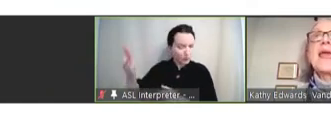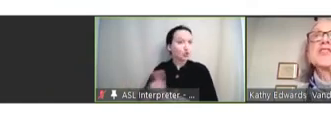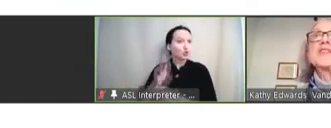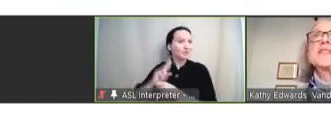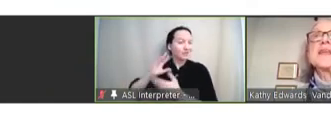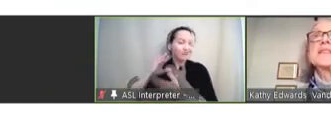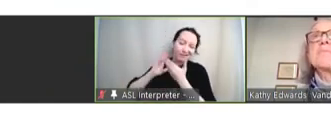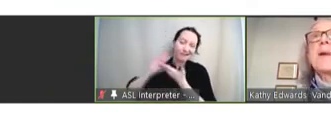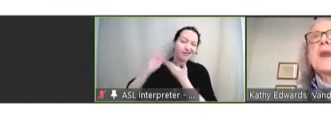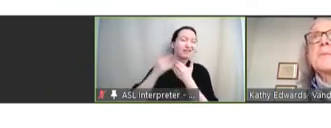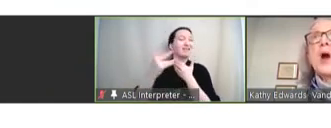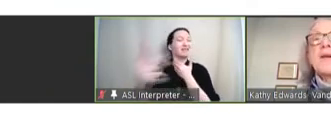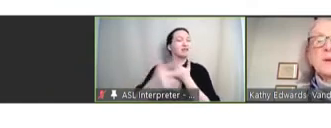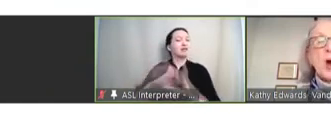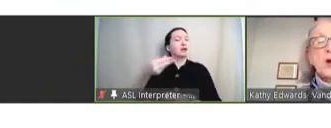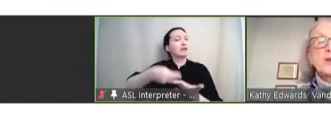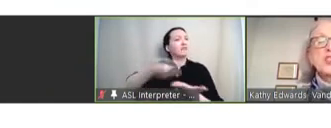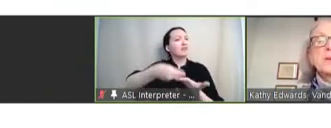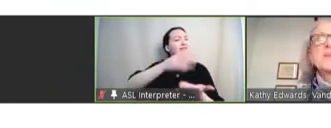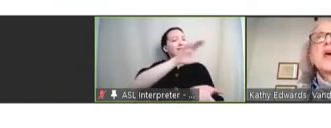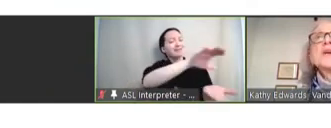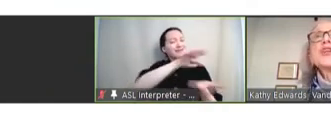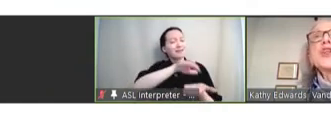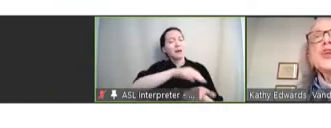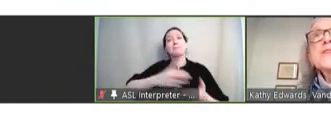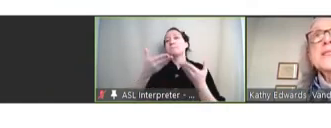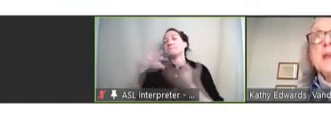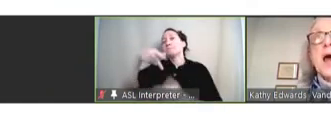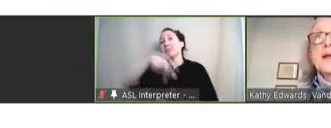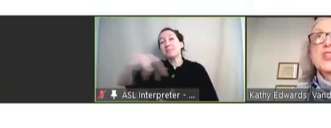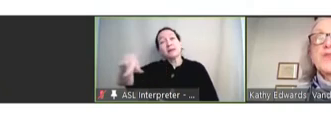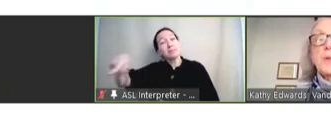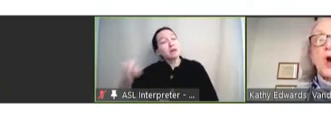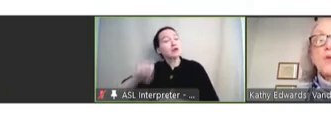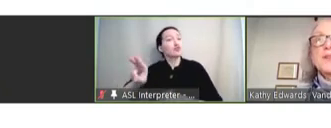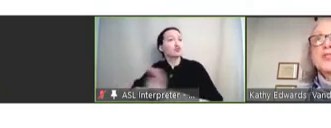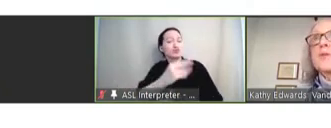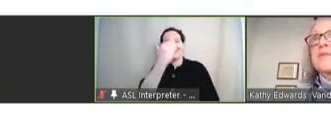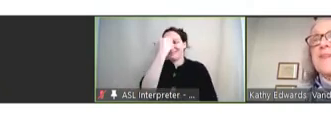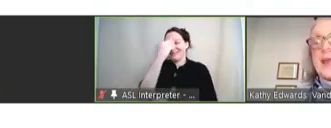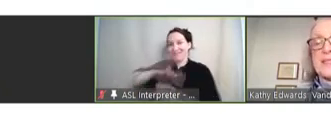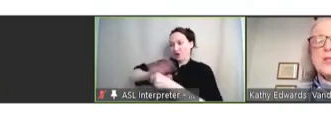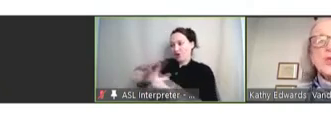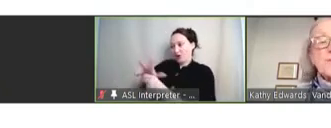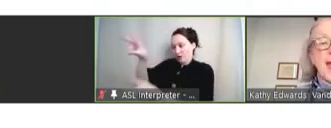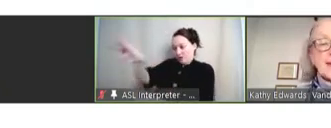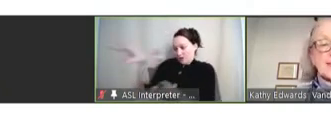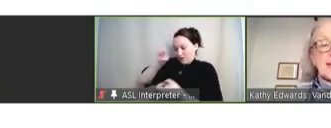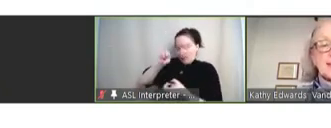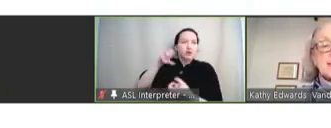agencies and public-private partnerships to use the knowledge from COVID to advance new vaccines.